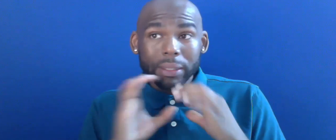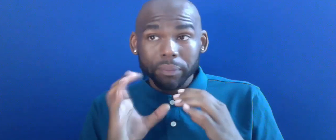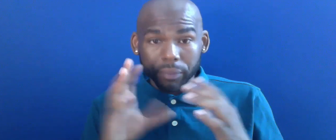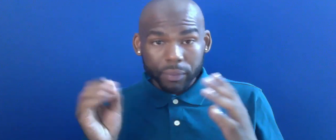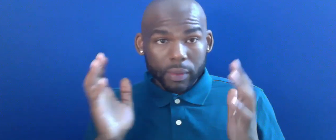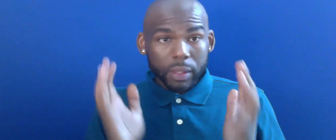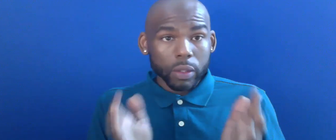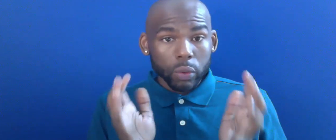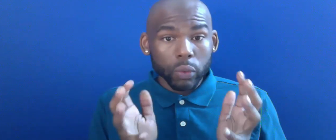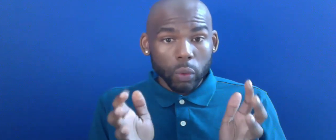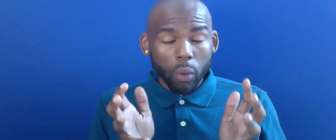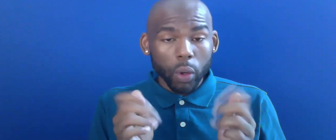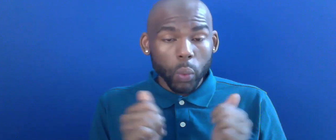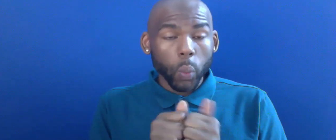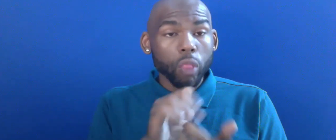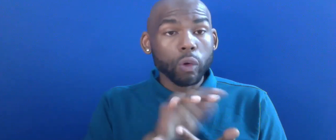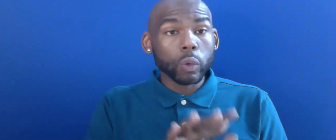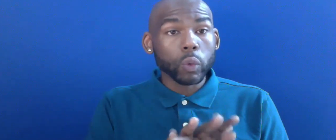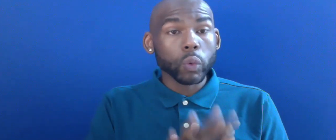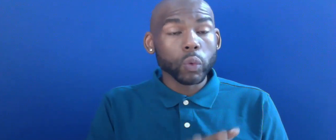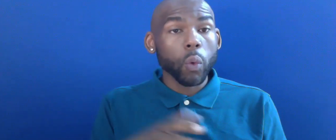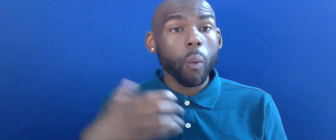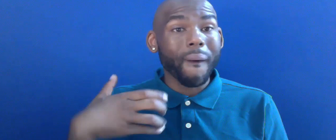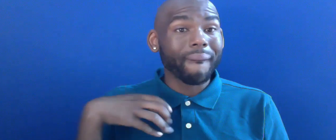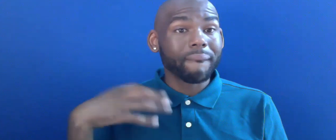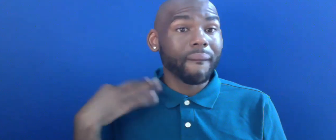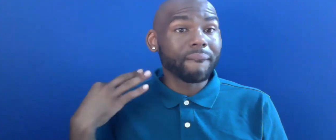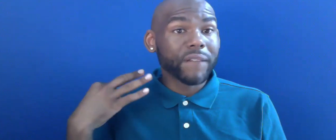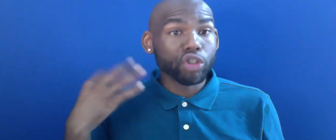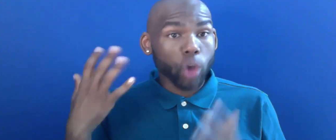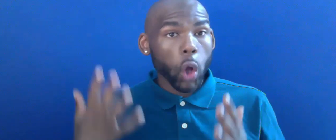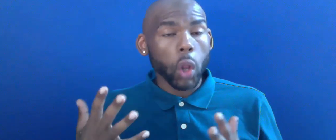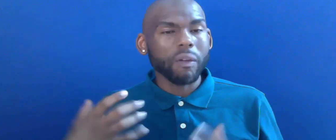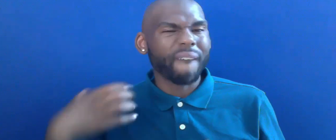SCHOOL OFFICIALS TO TALK ABOUT YOUR CHILD'S NEEDS.